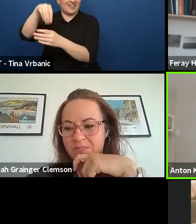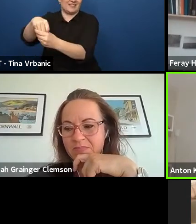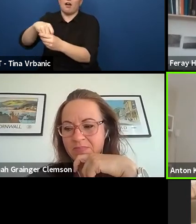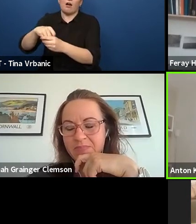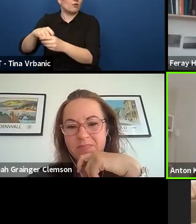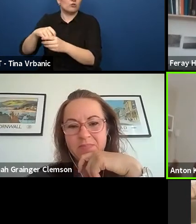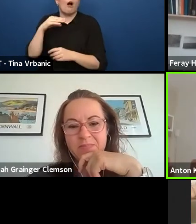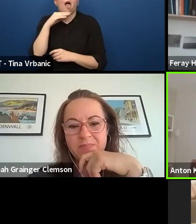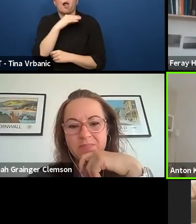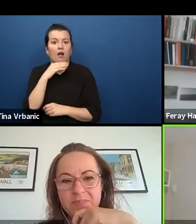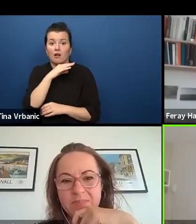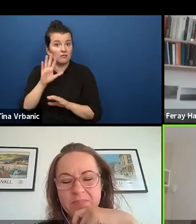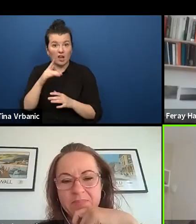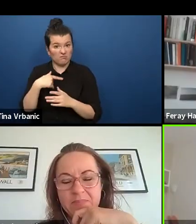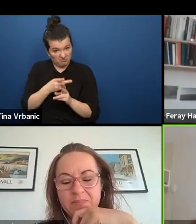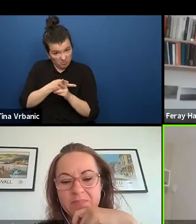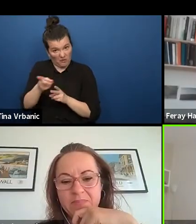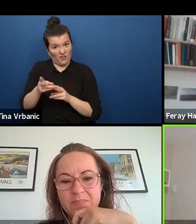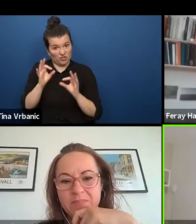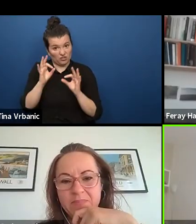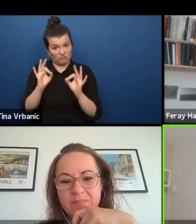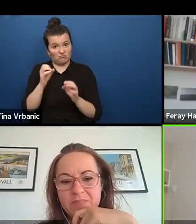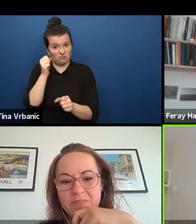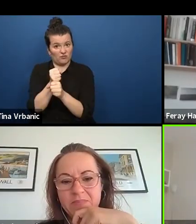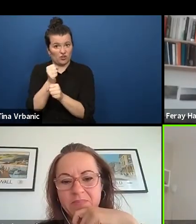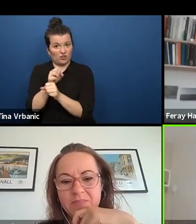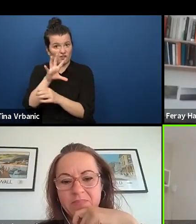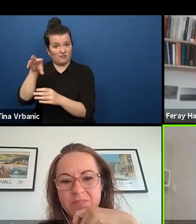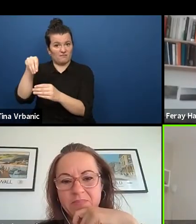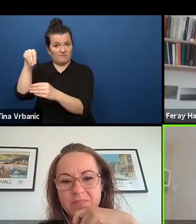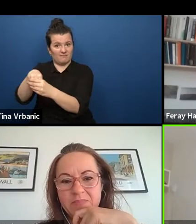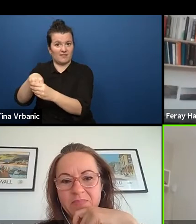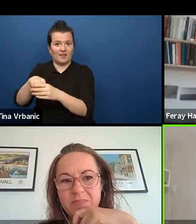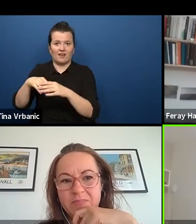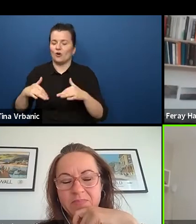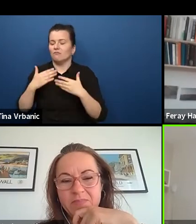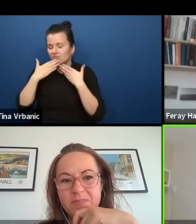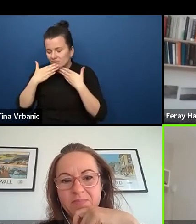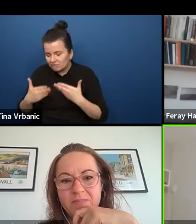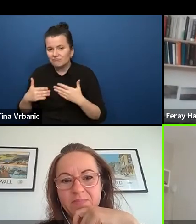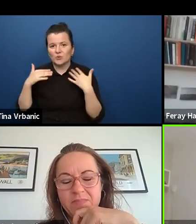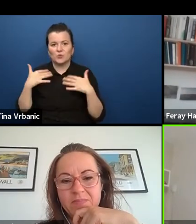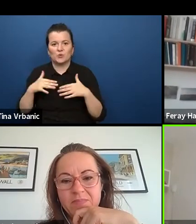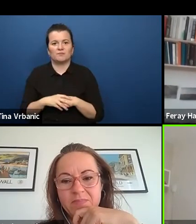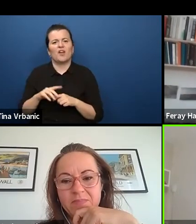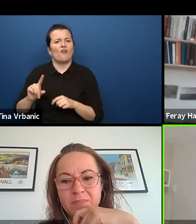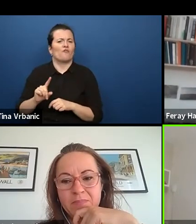So, I'm grateful for that. And yeah, that was my first experience, a good one.